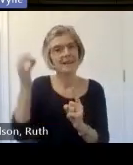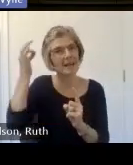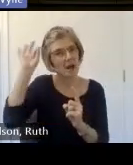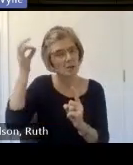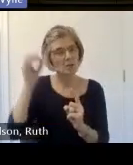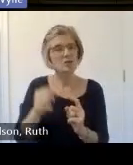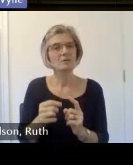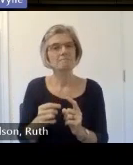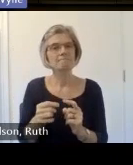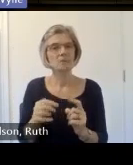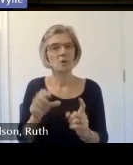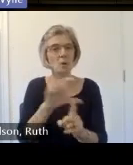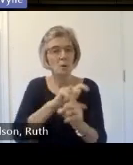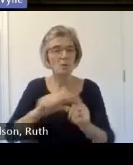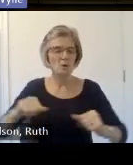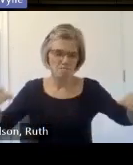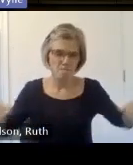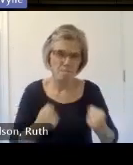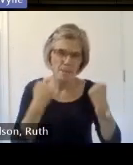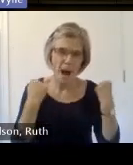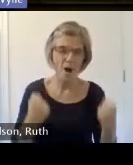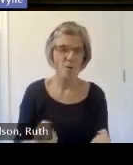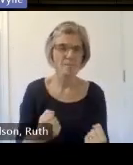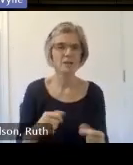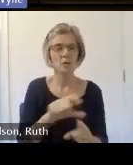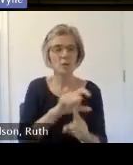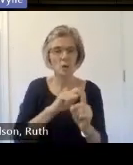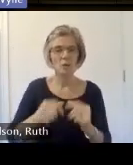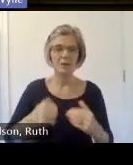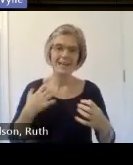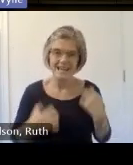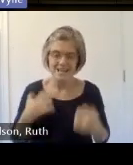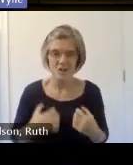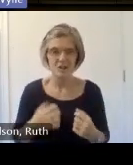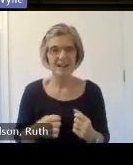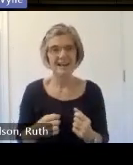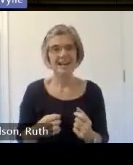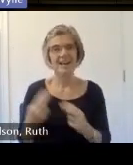and Community energy as well as Heritage and the Arts a gallic learner she has established